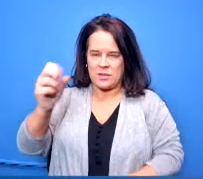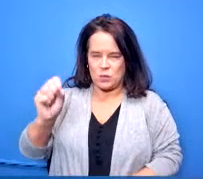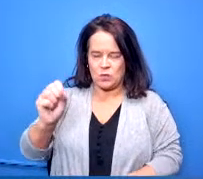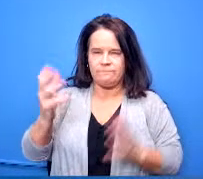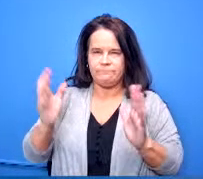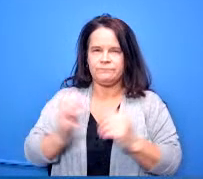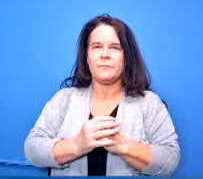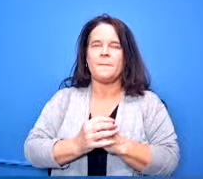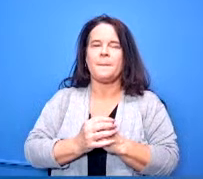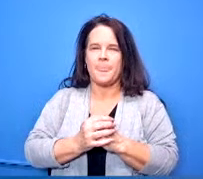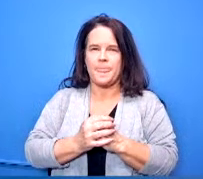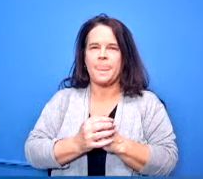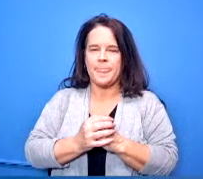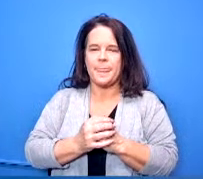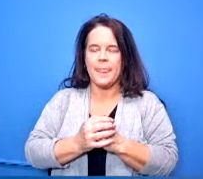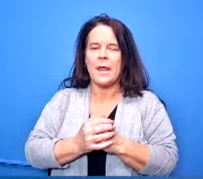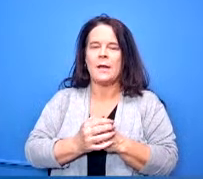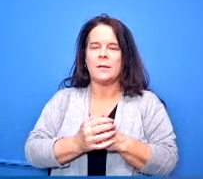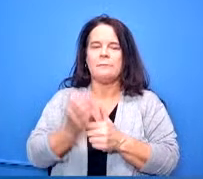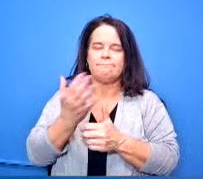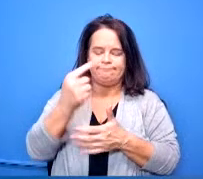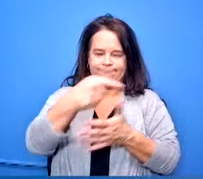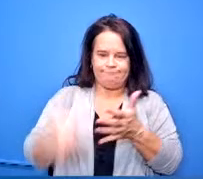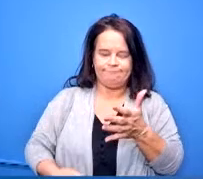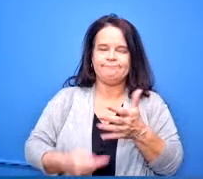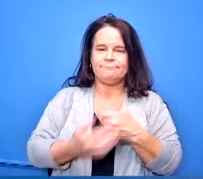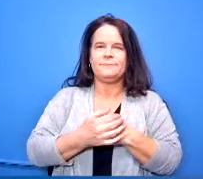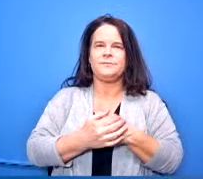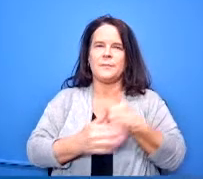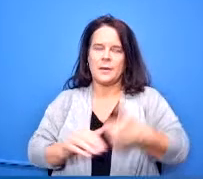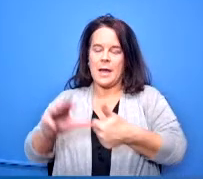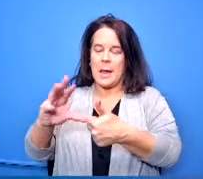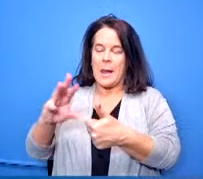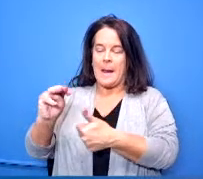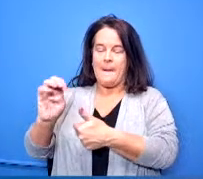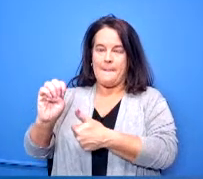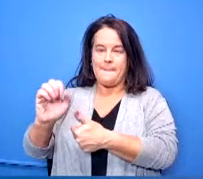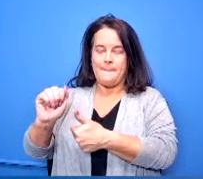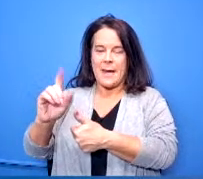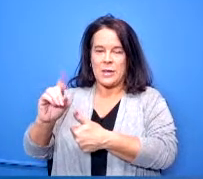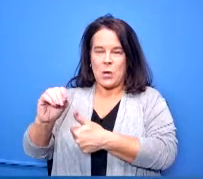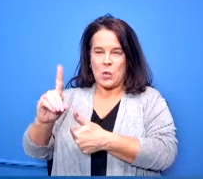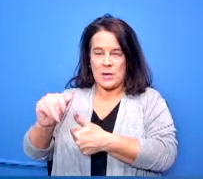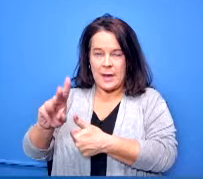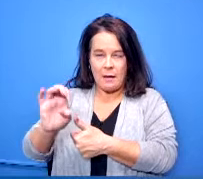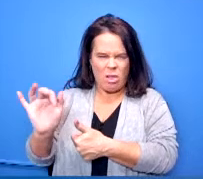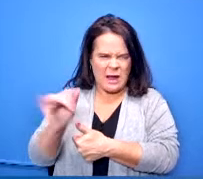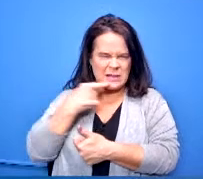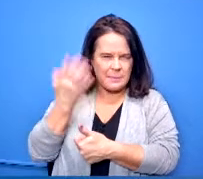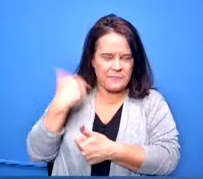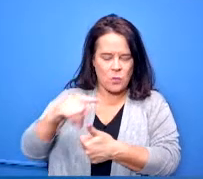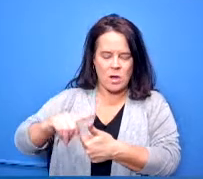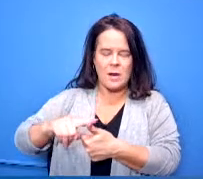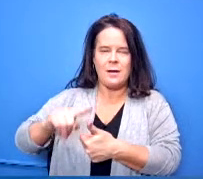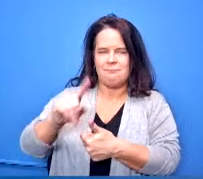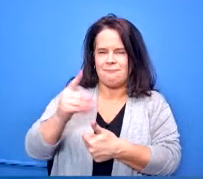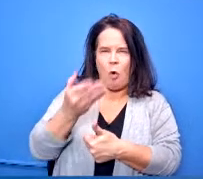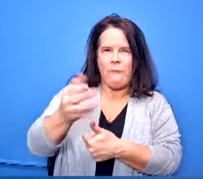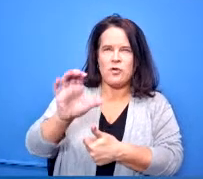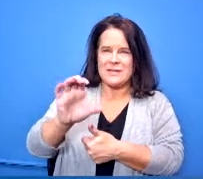and some of the things that they offer meadowdale as i stated earlier has cte pathway courses they